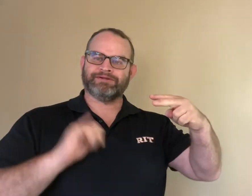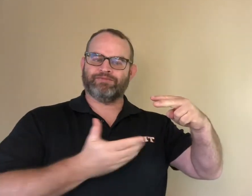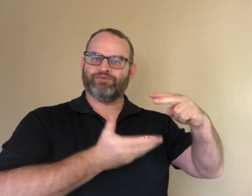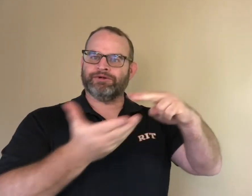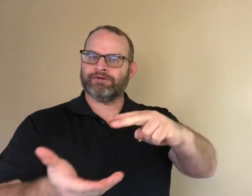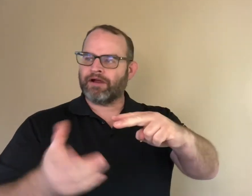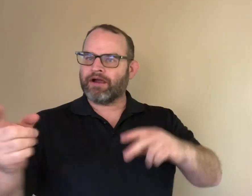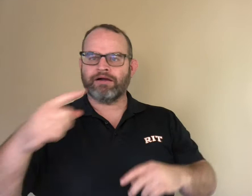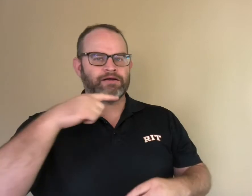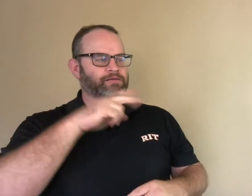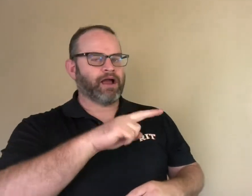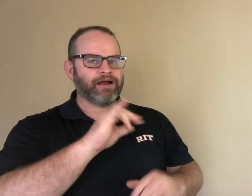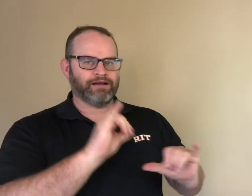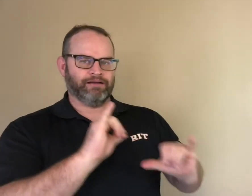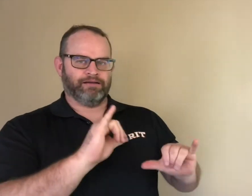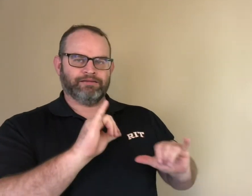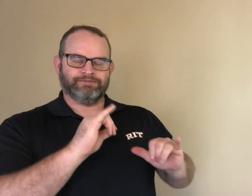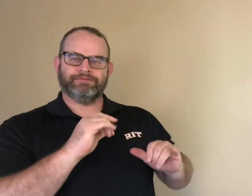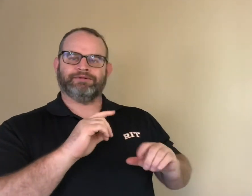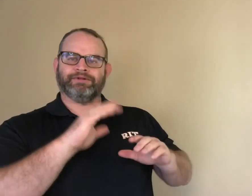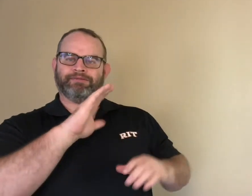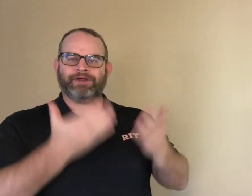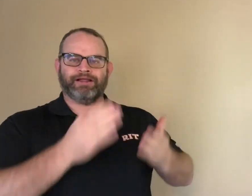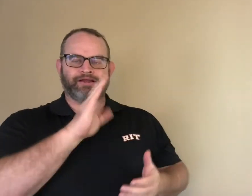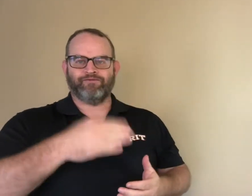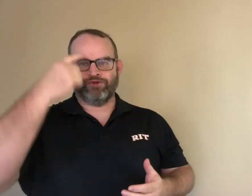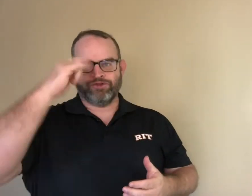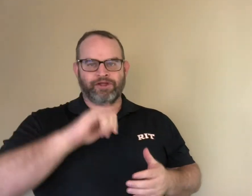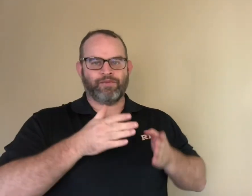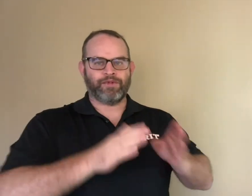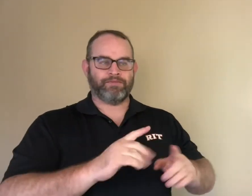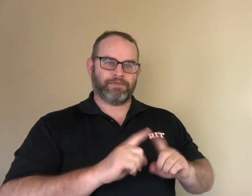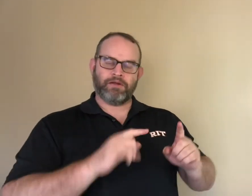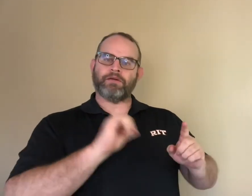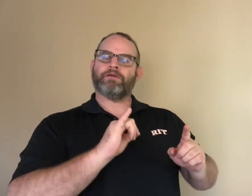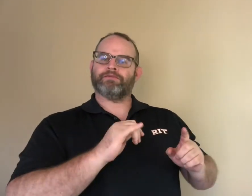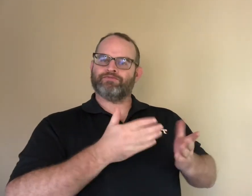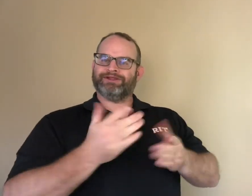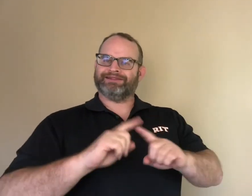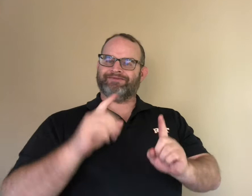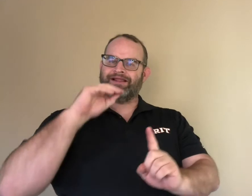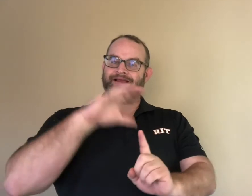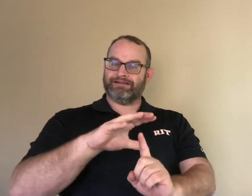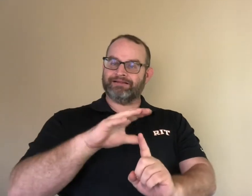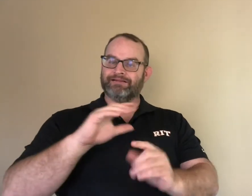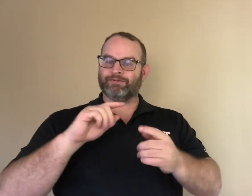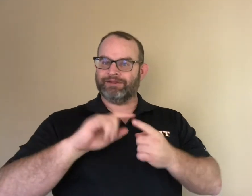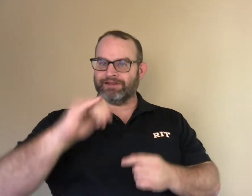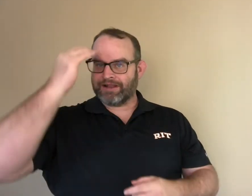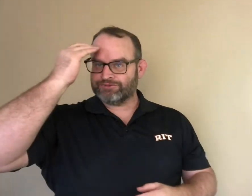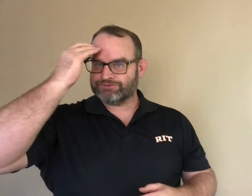Deaf perspectives contribute to the general knowledge that can be beneficial for all.